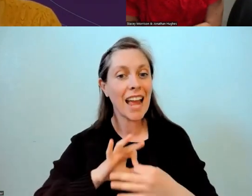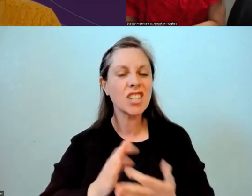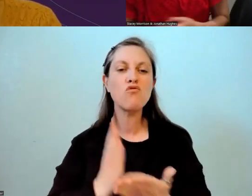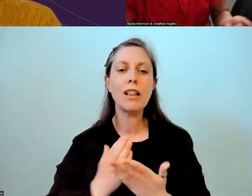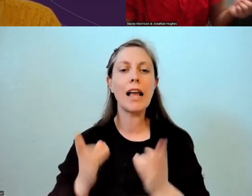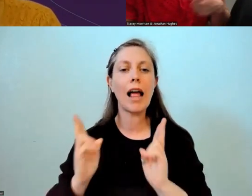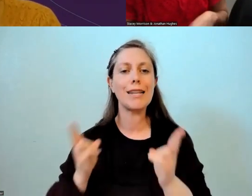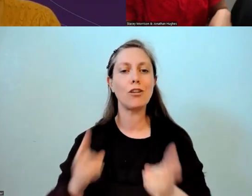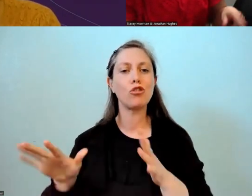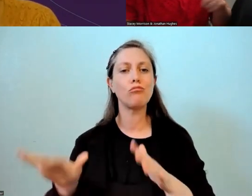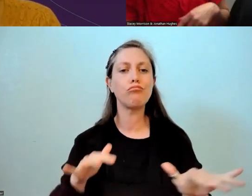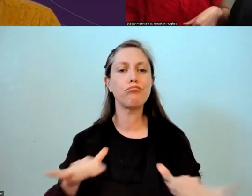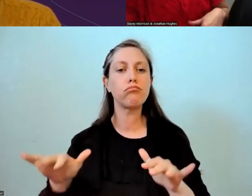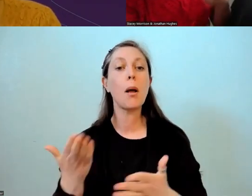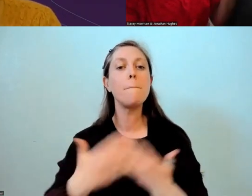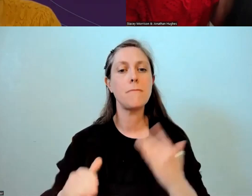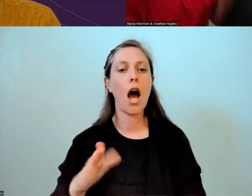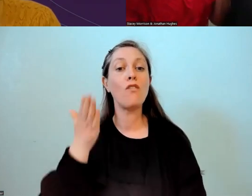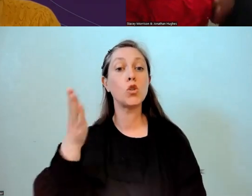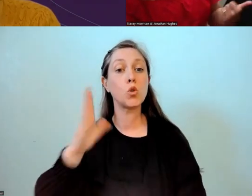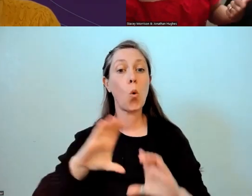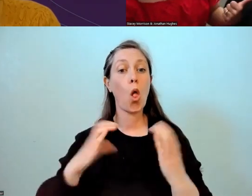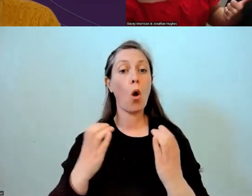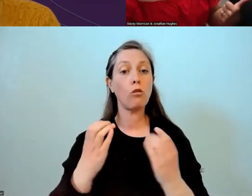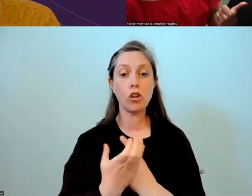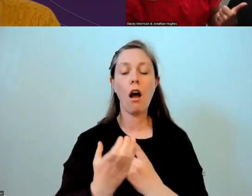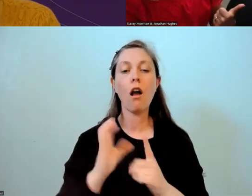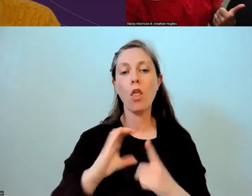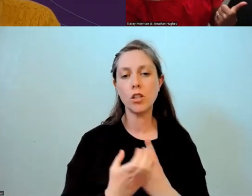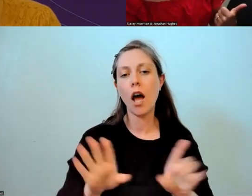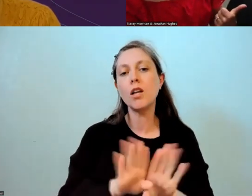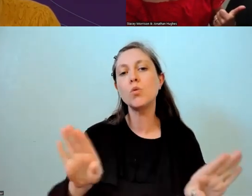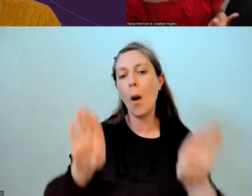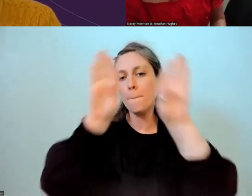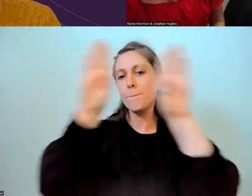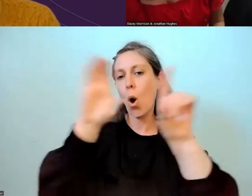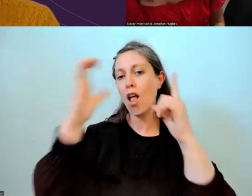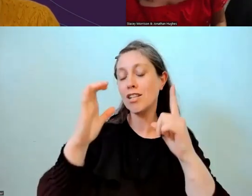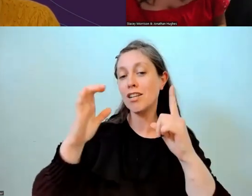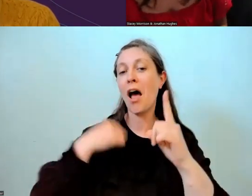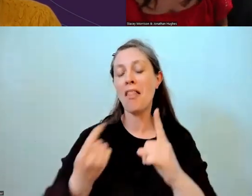That's part of school culture, but also board culture. Jono did make me be the chair. You have to own up to that.